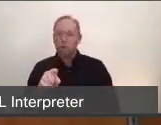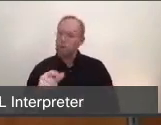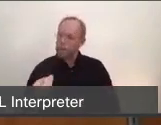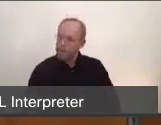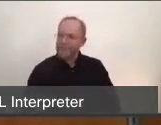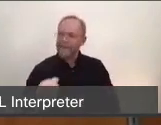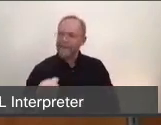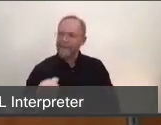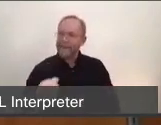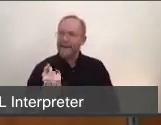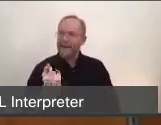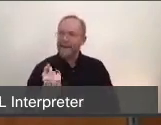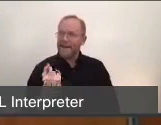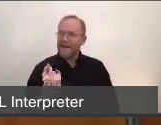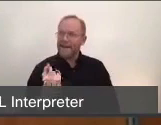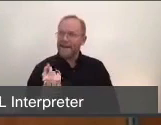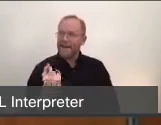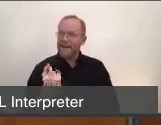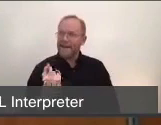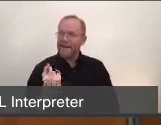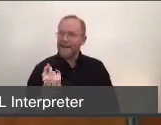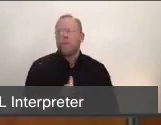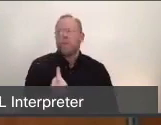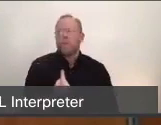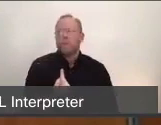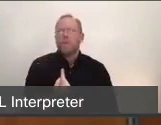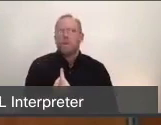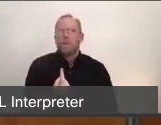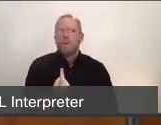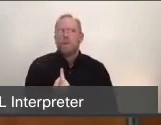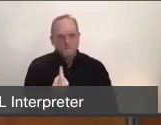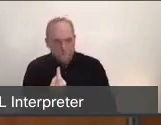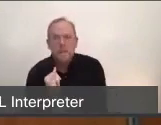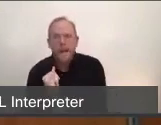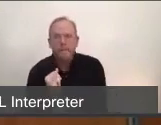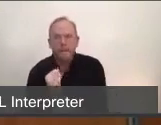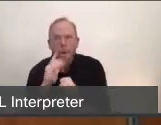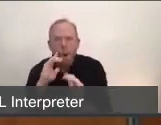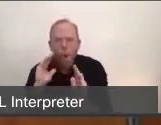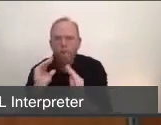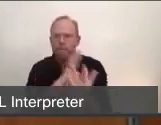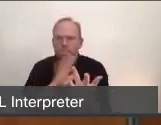who is having to manage alone, I hope that you're finding ways to connect with friends, with family, with loved ones